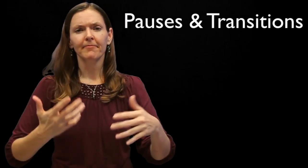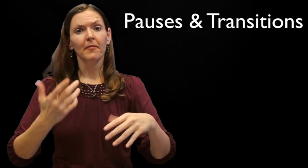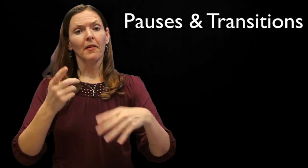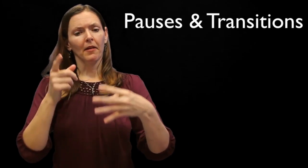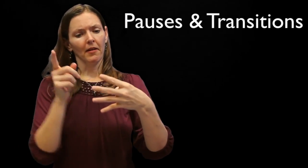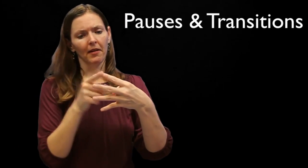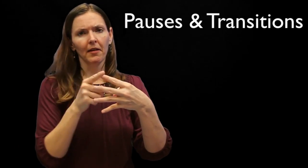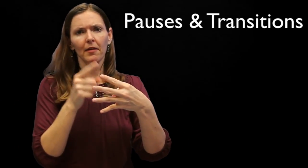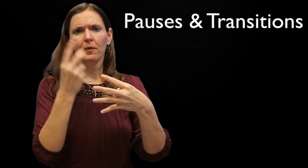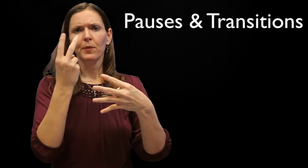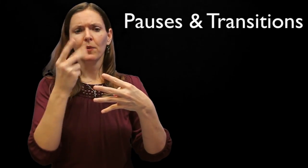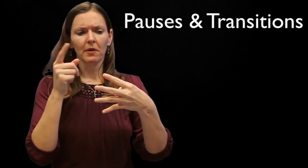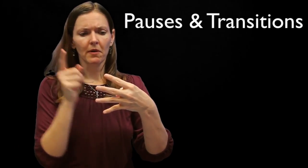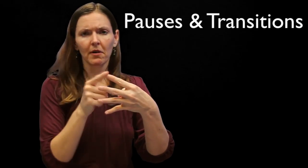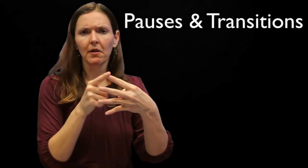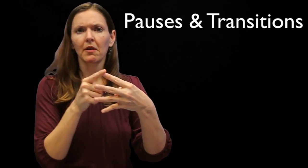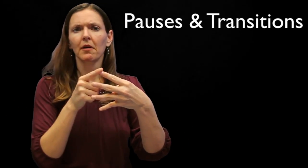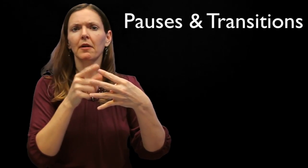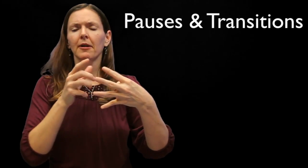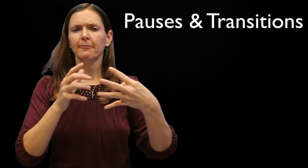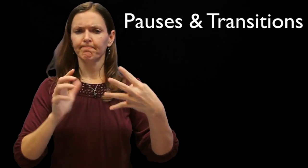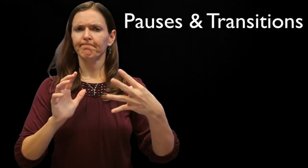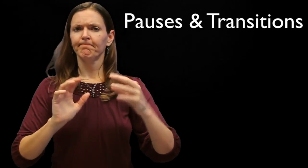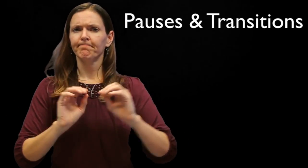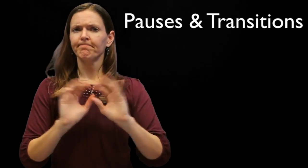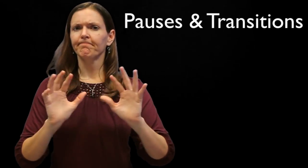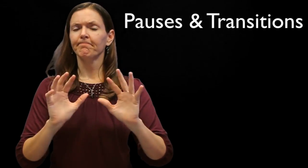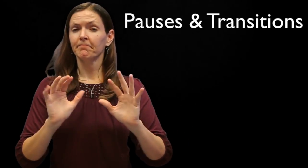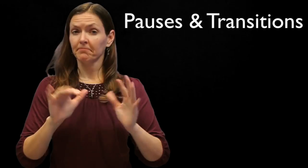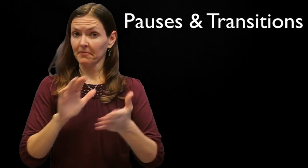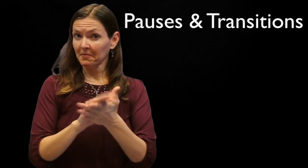There is a double-tap often associated with the listing buoy. The handshape and movement is more crisp.